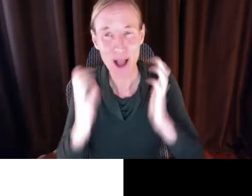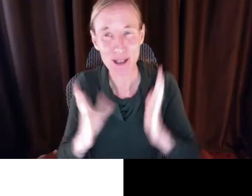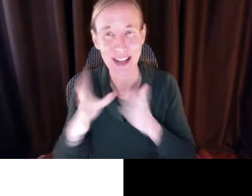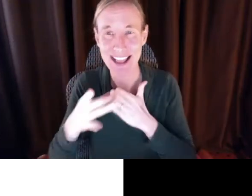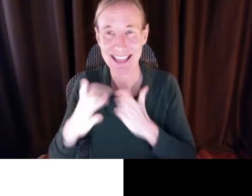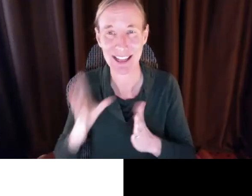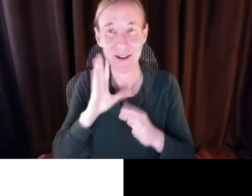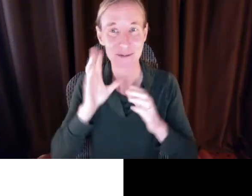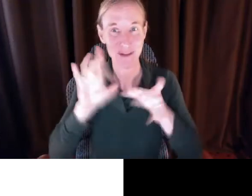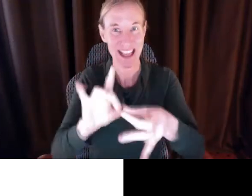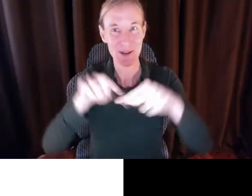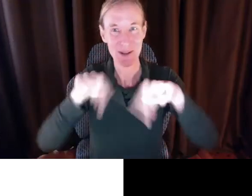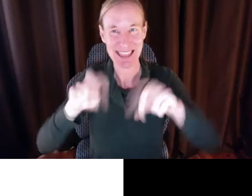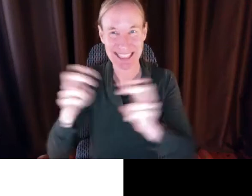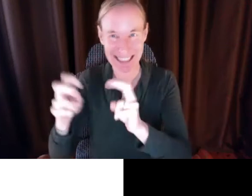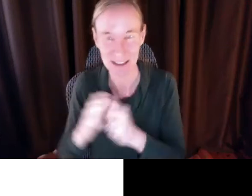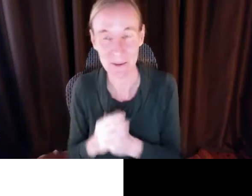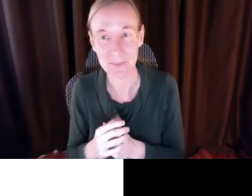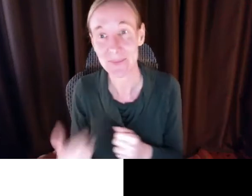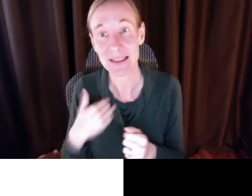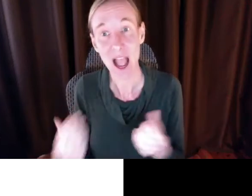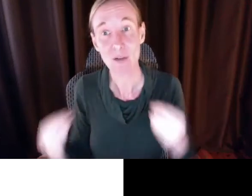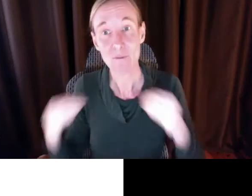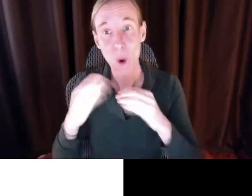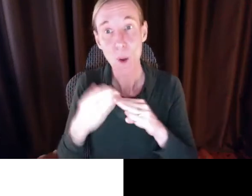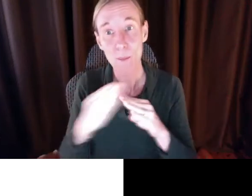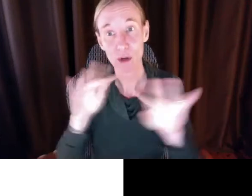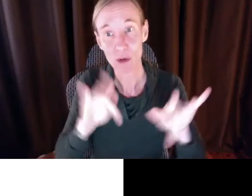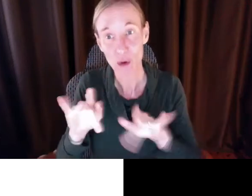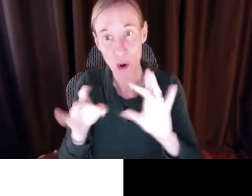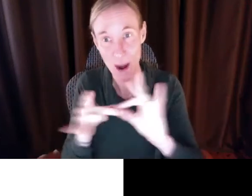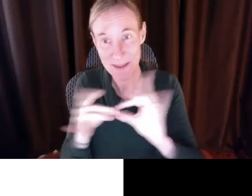. And she has been a wonderful sponsor and leader on this